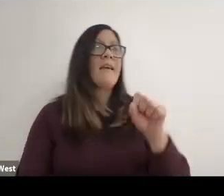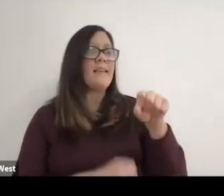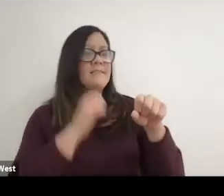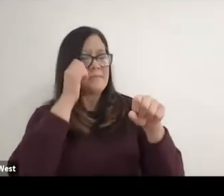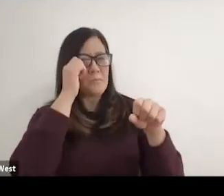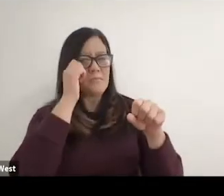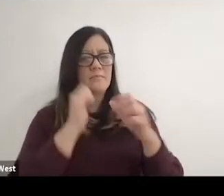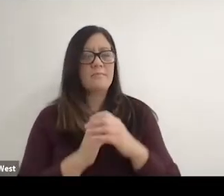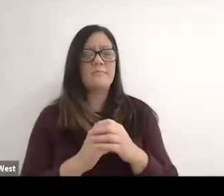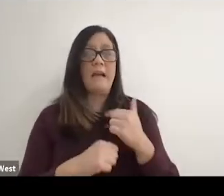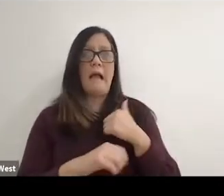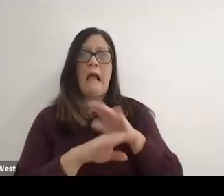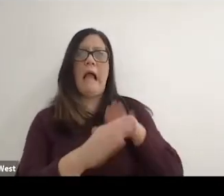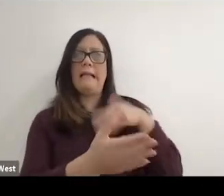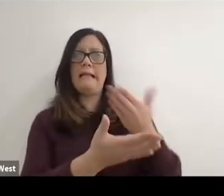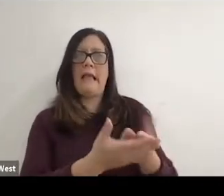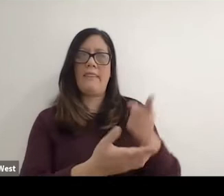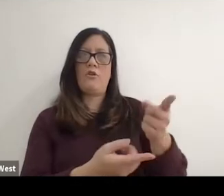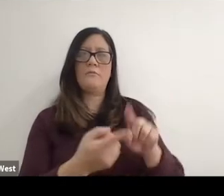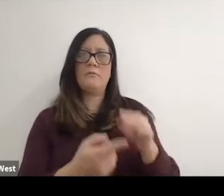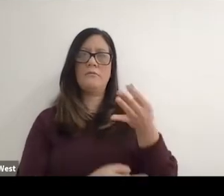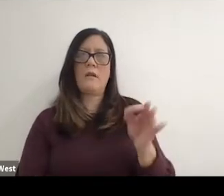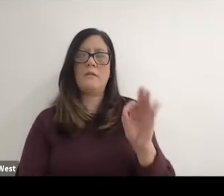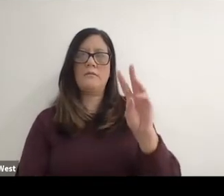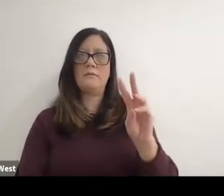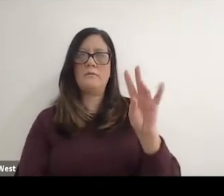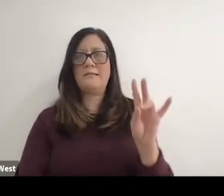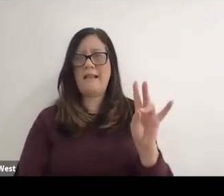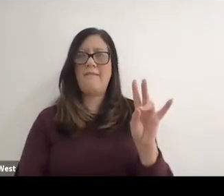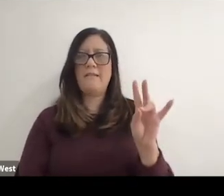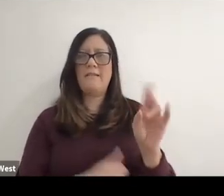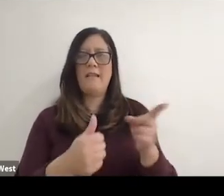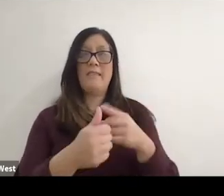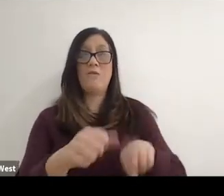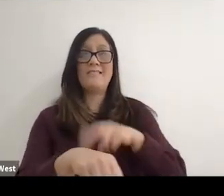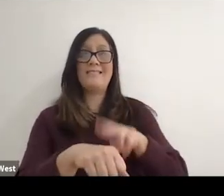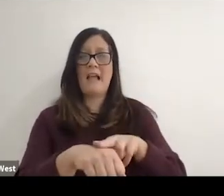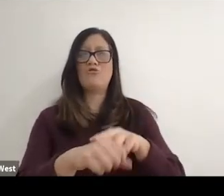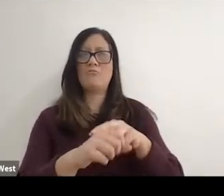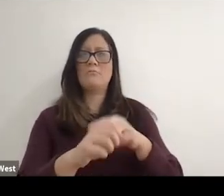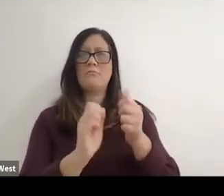it was. I mean I I didn't get there until 67 for the first